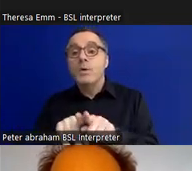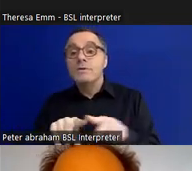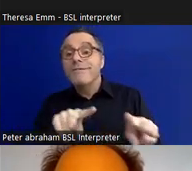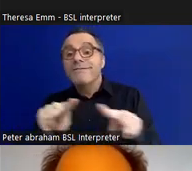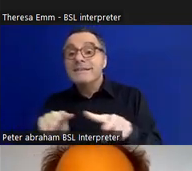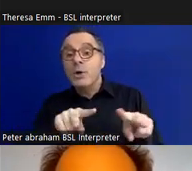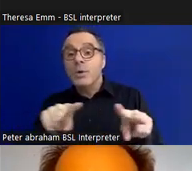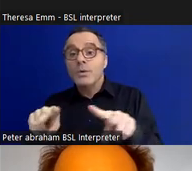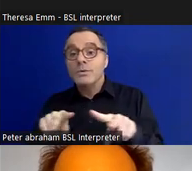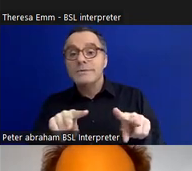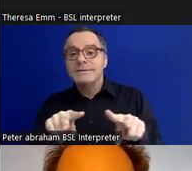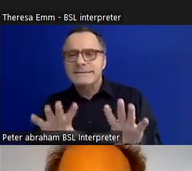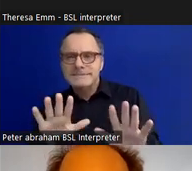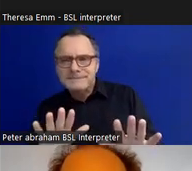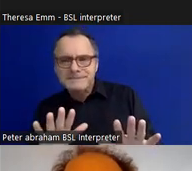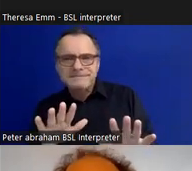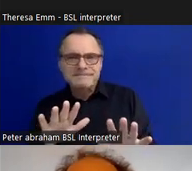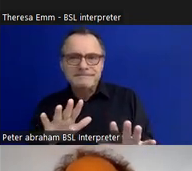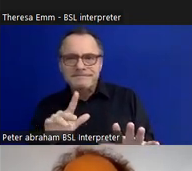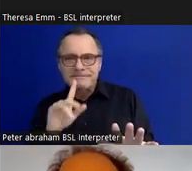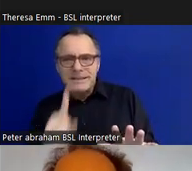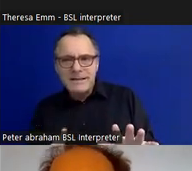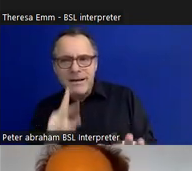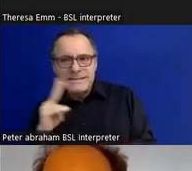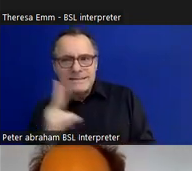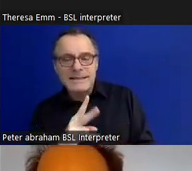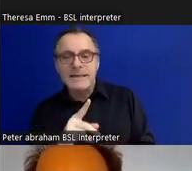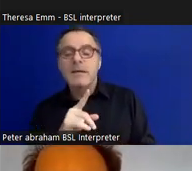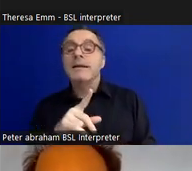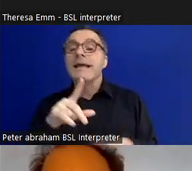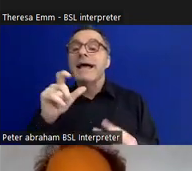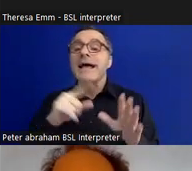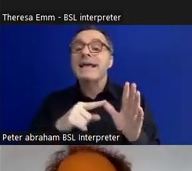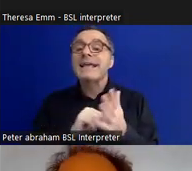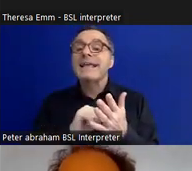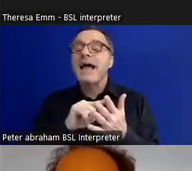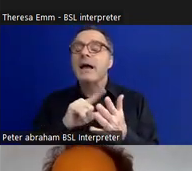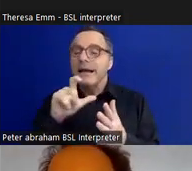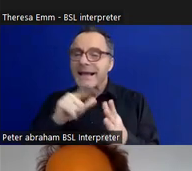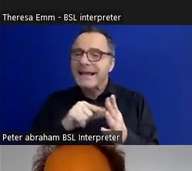which this image doesn't capture best, but there's a Katherine Araniello film called 'Pity' which we